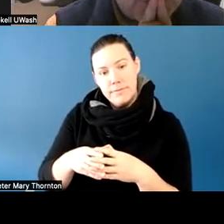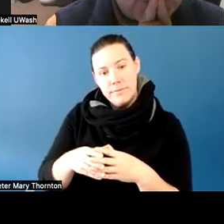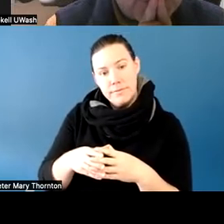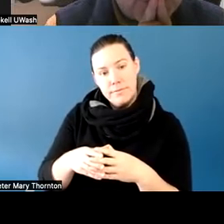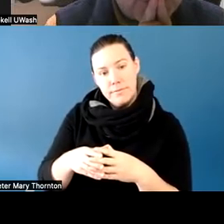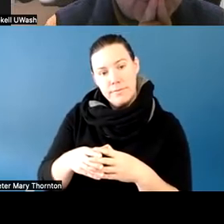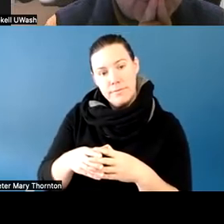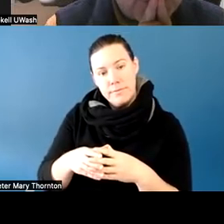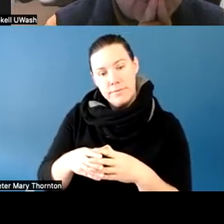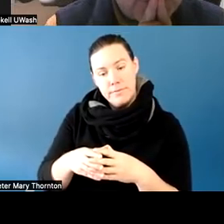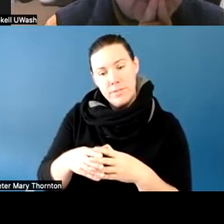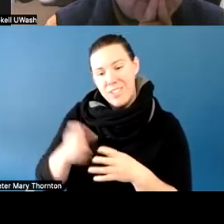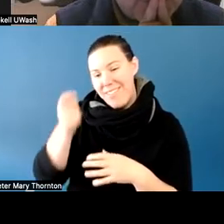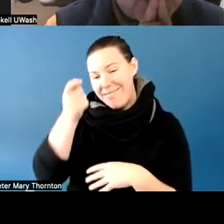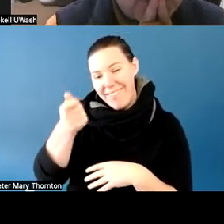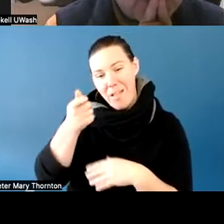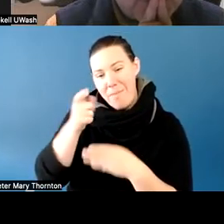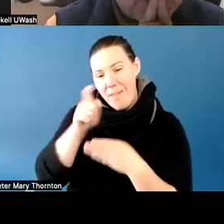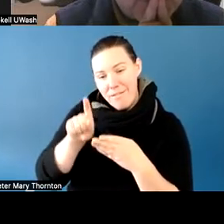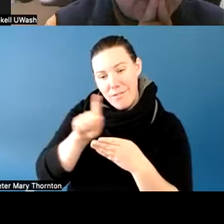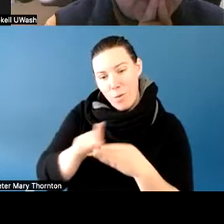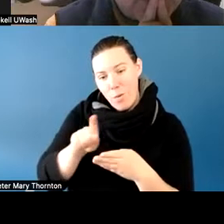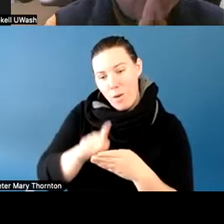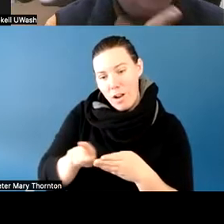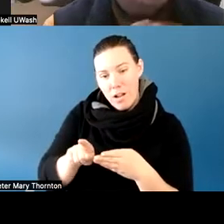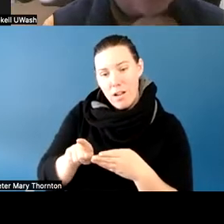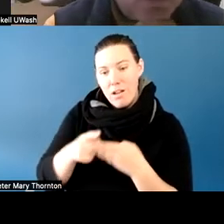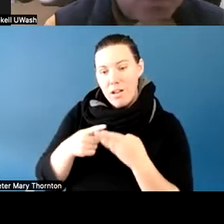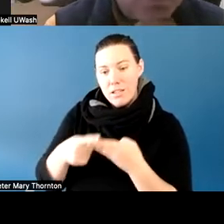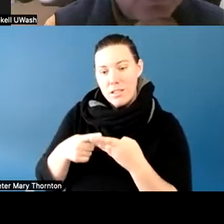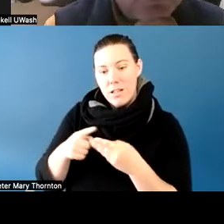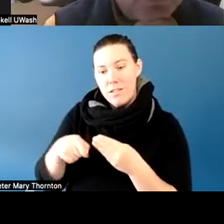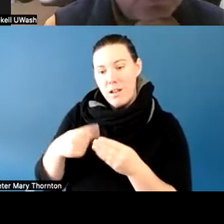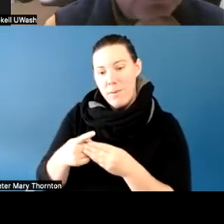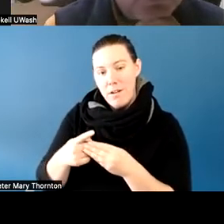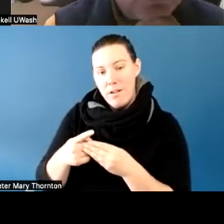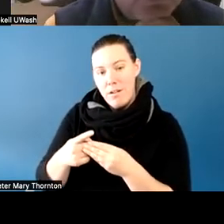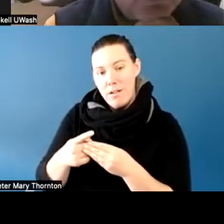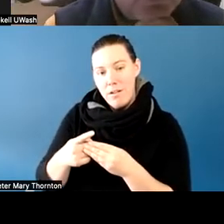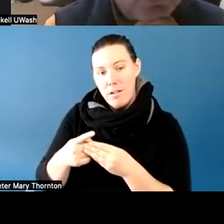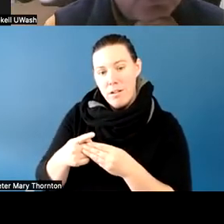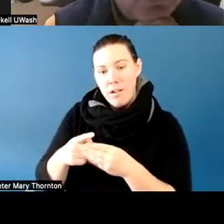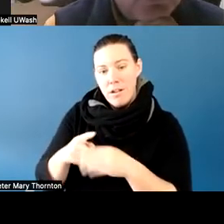meeting a week on some time management and organization skills.